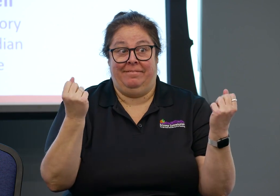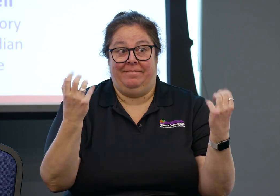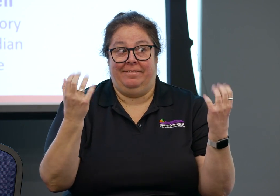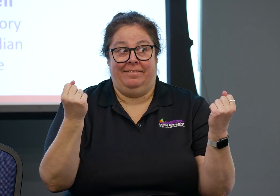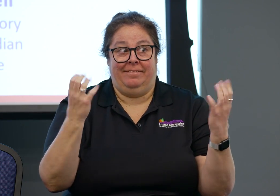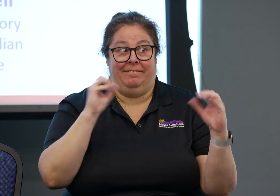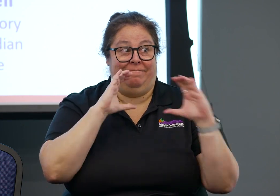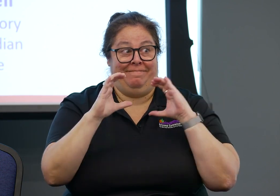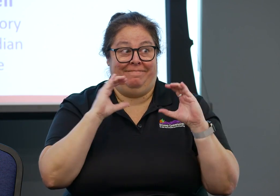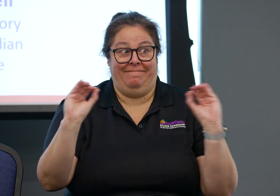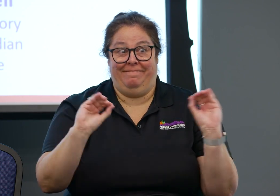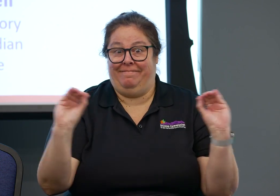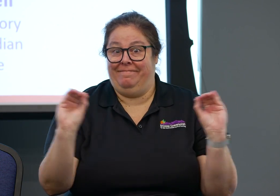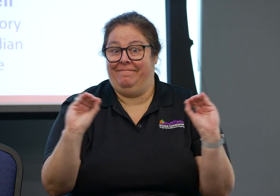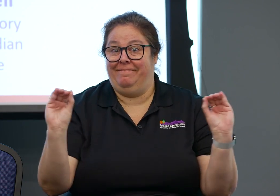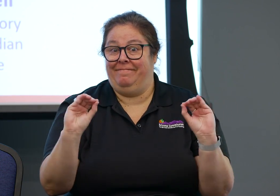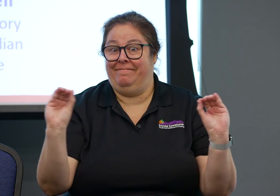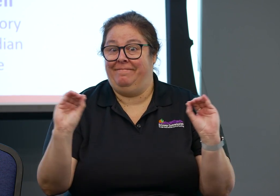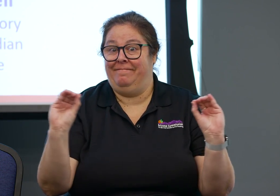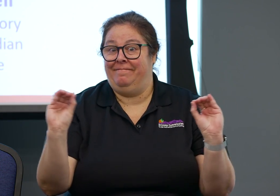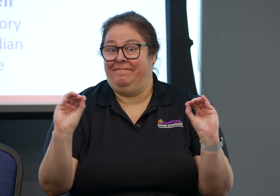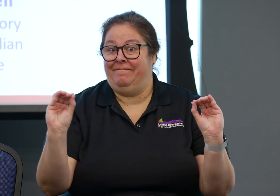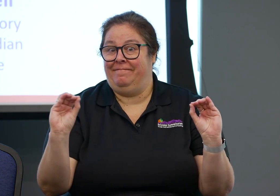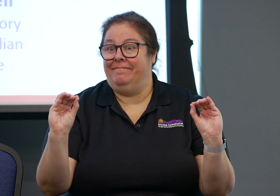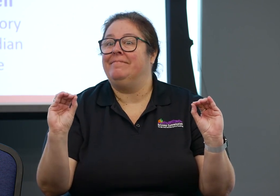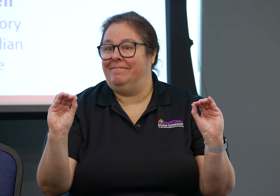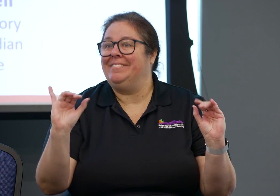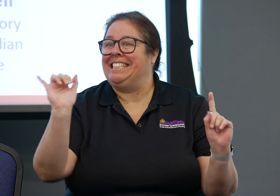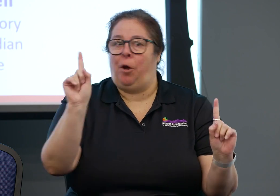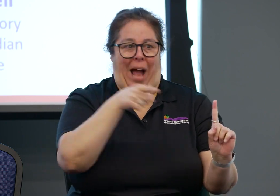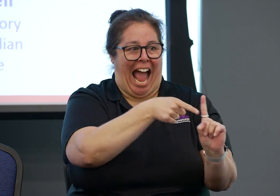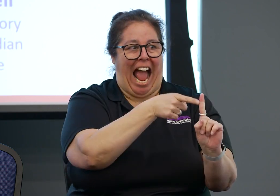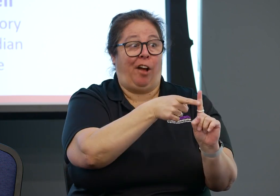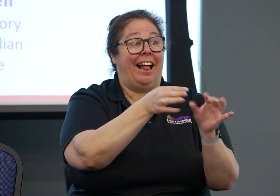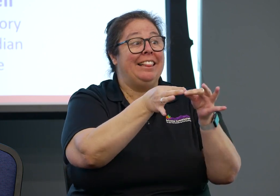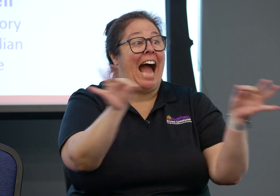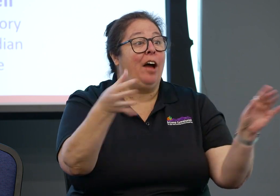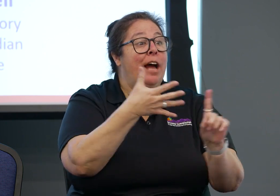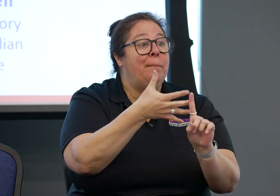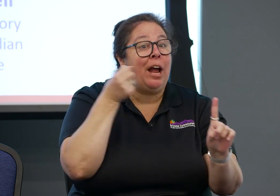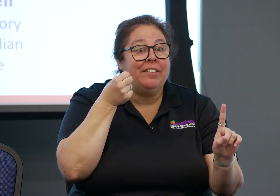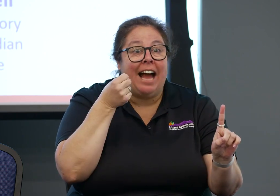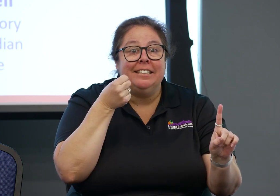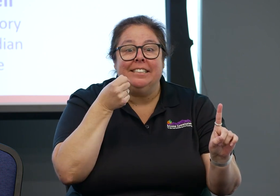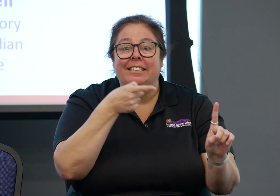90% of Deaf people are born to hearing parents, and 90% of those parents never learn how to sign,